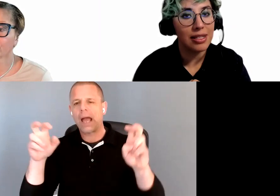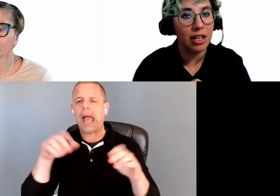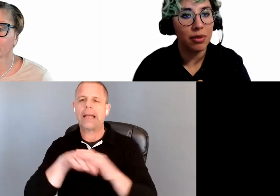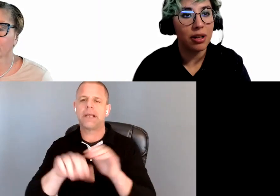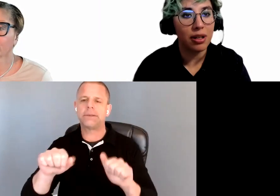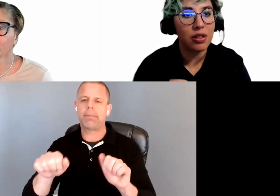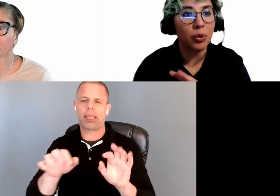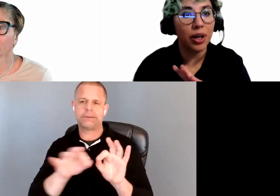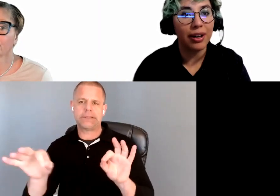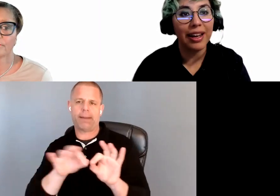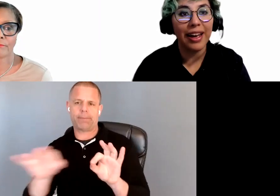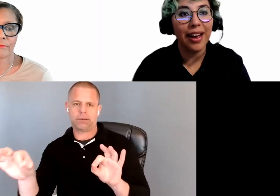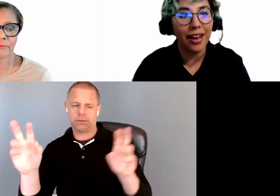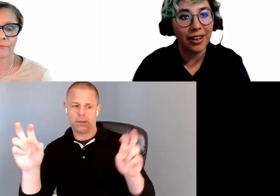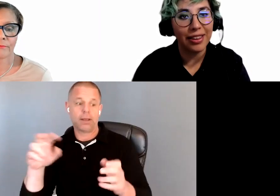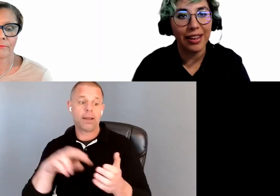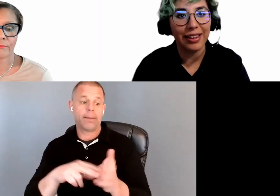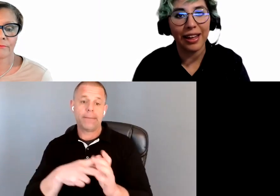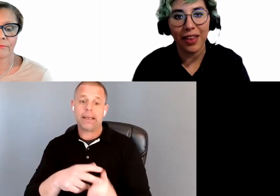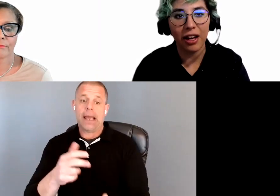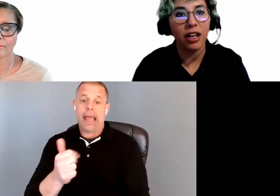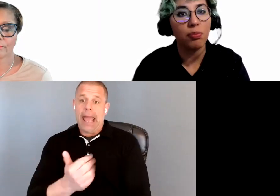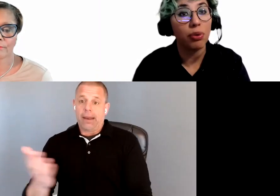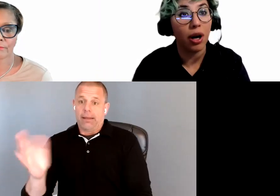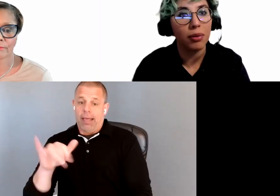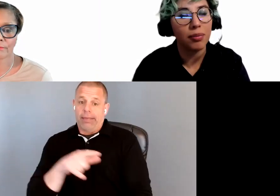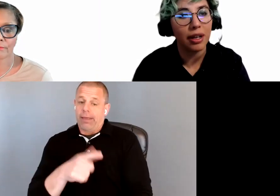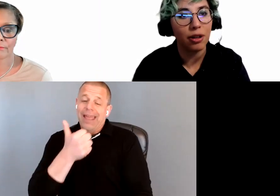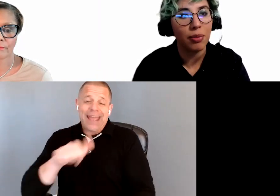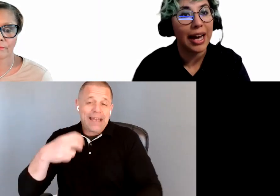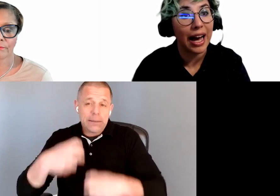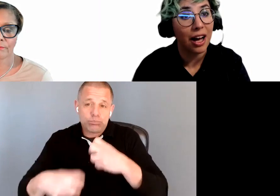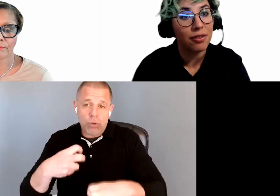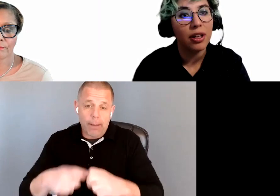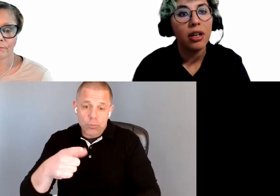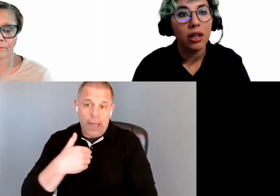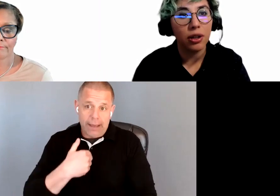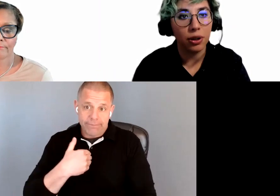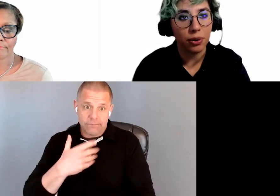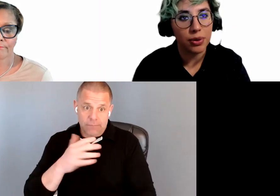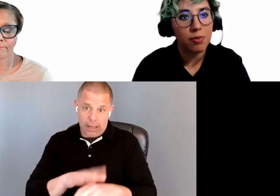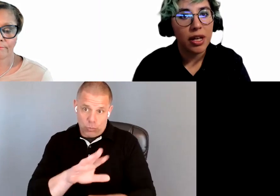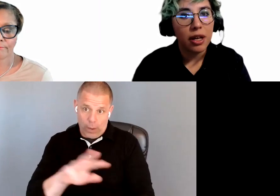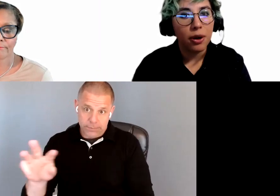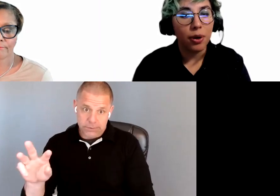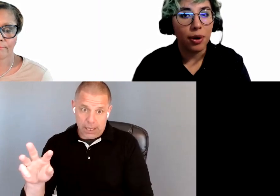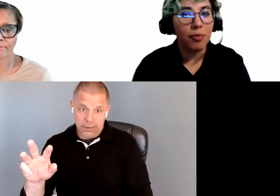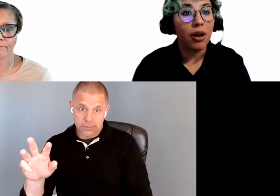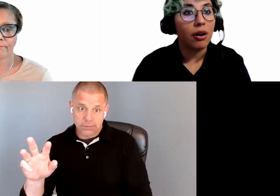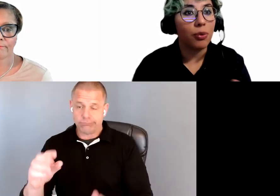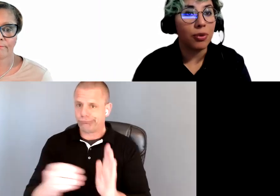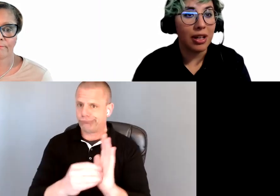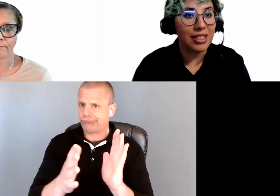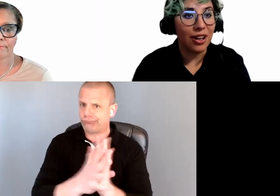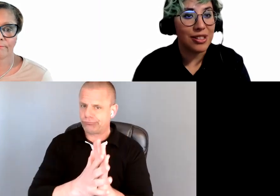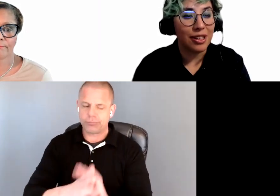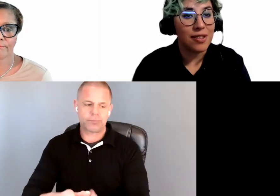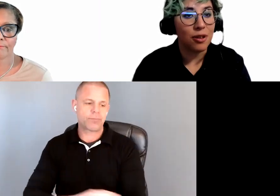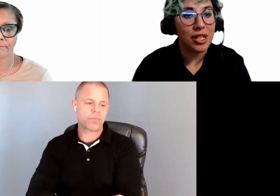statement is where anything like that, any problem that you might have goes. Or it also gives you a